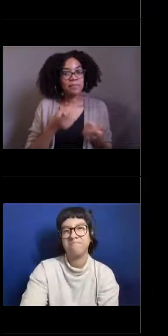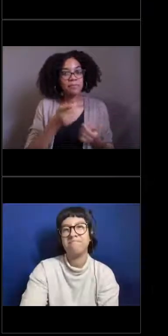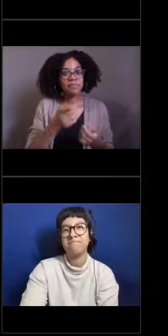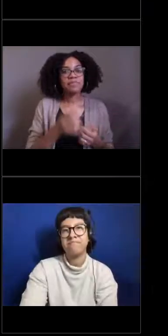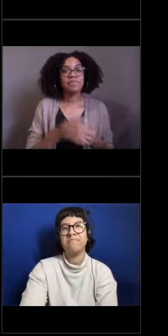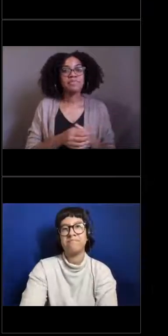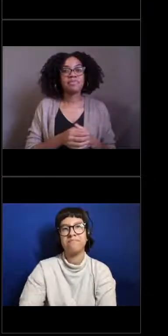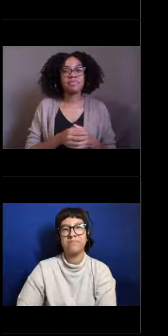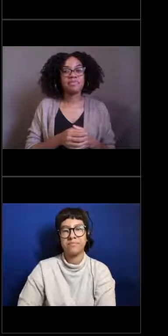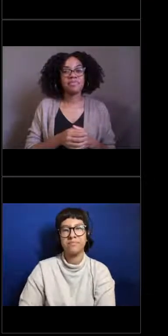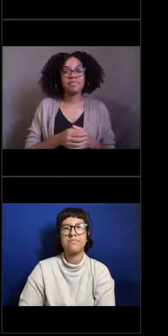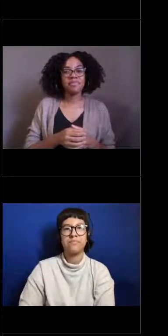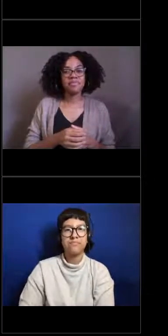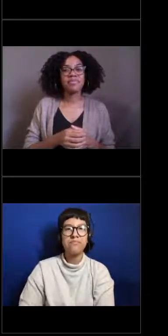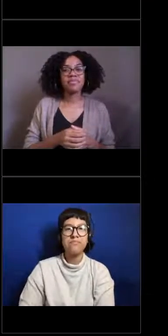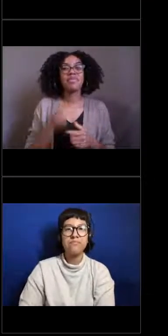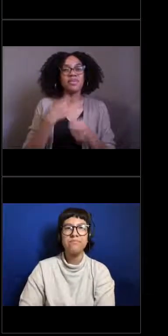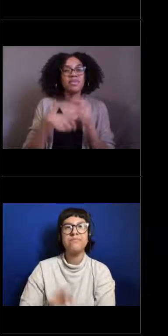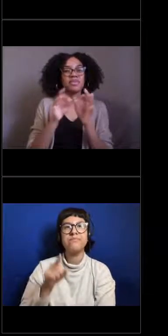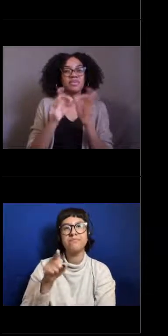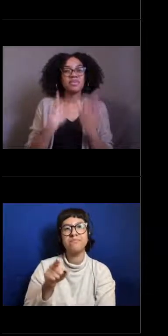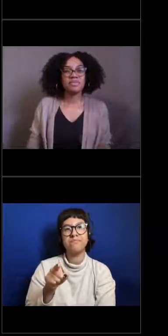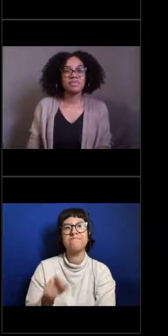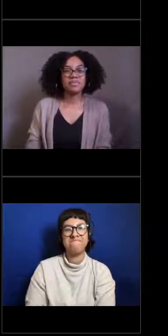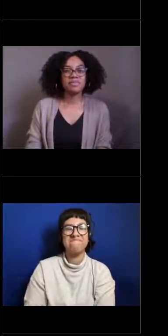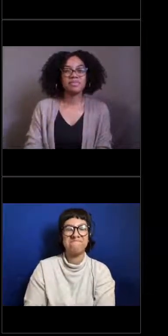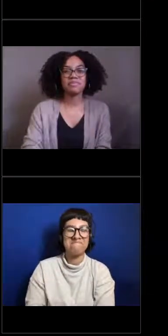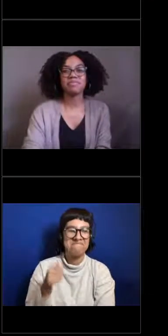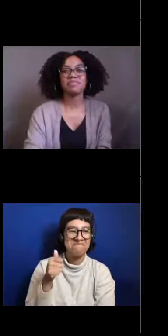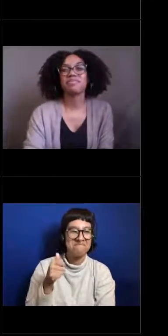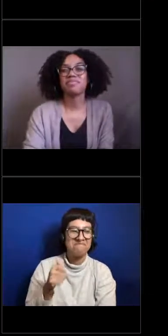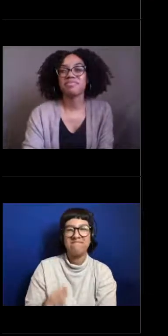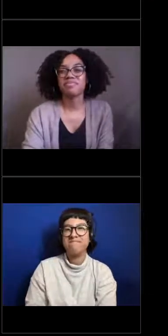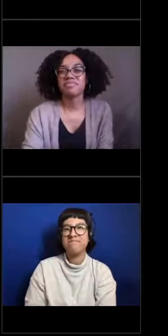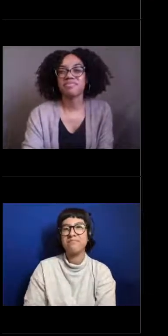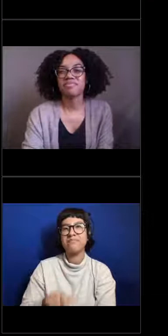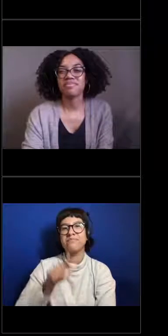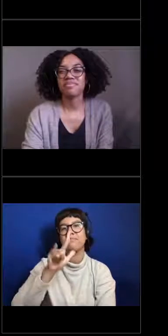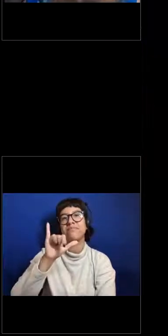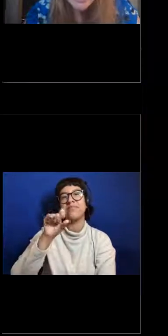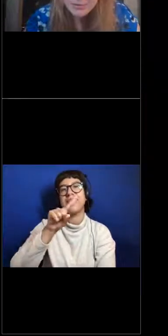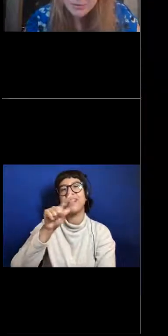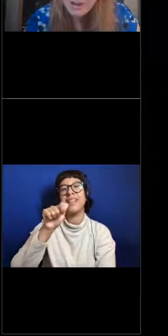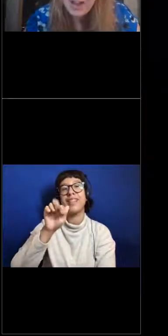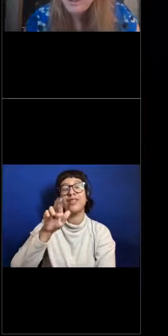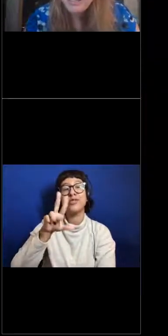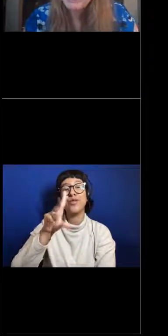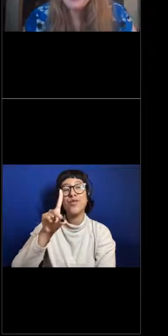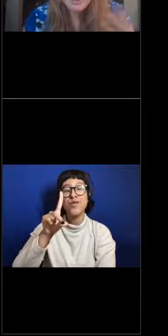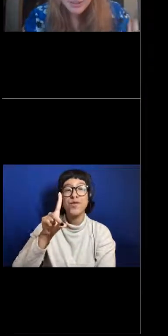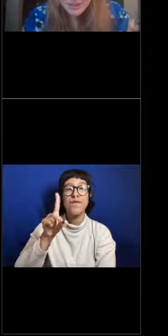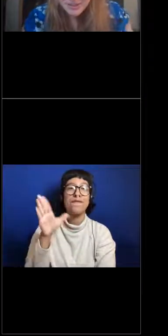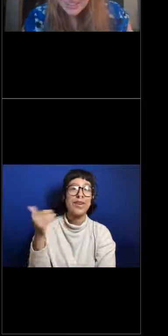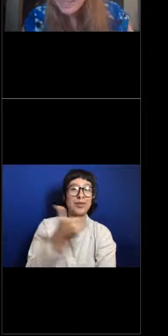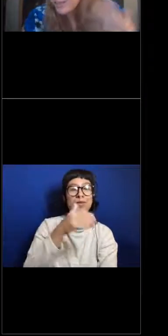of fish, this is a lizard fish or a bathysaurus. And whenever I see this one, I always think of dinosaurs.